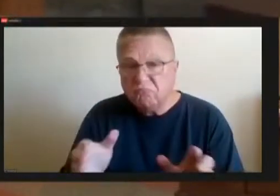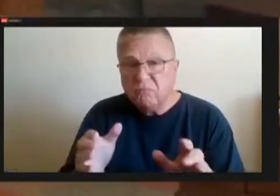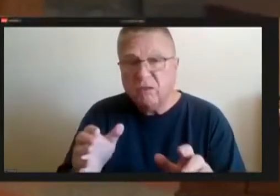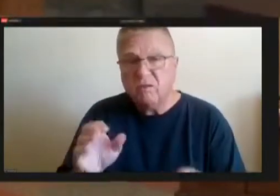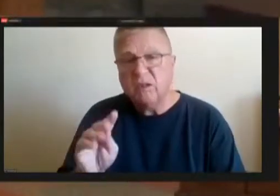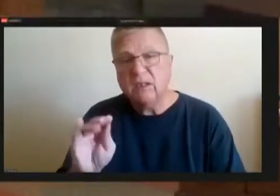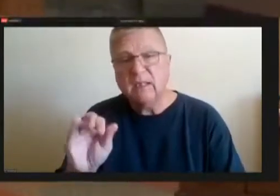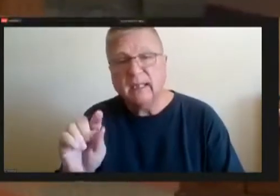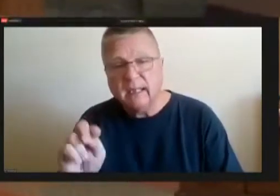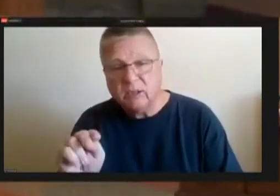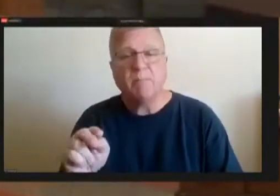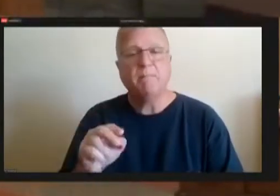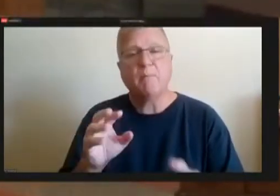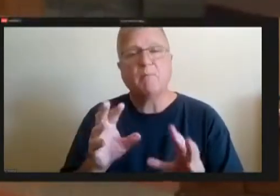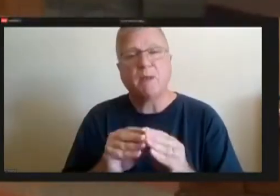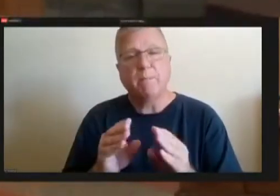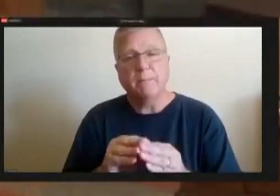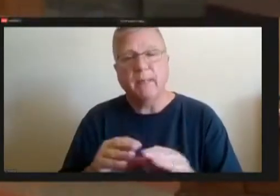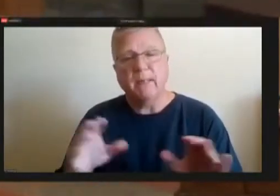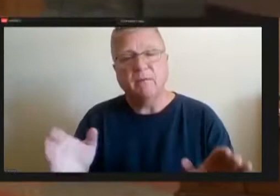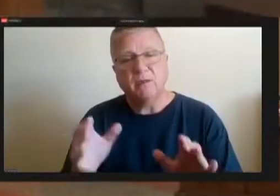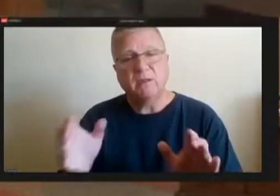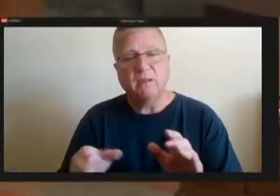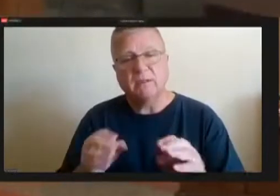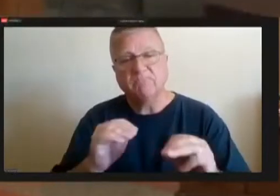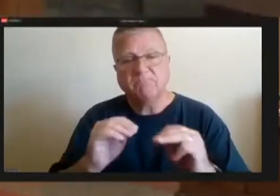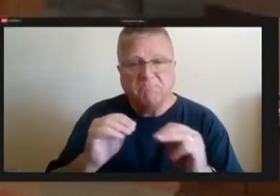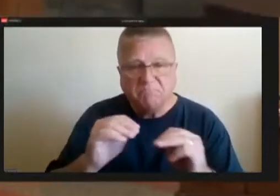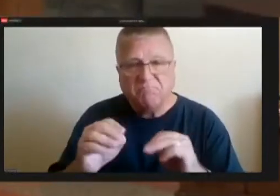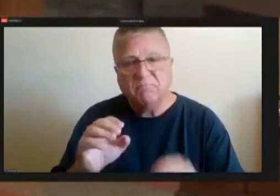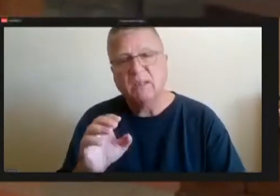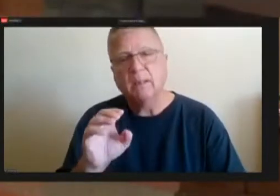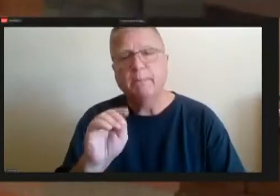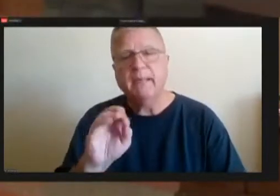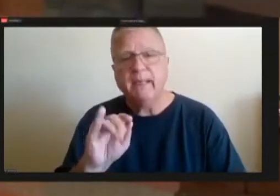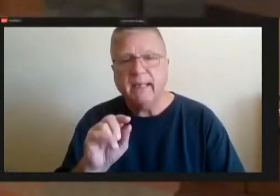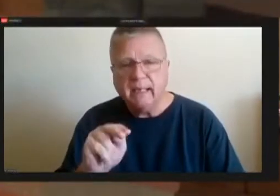Meeting facilitation mediation whatever you want to call it.